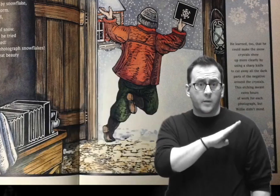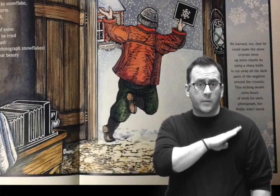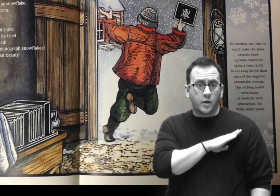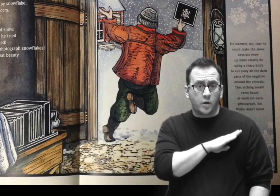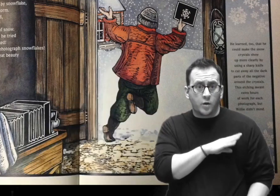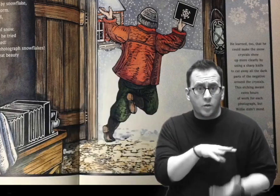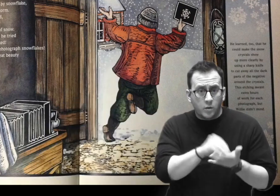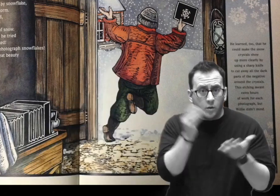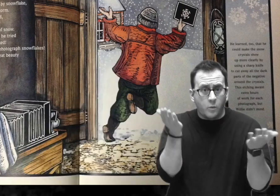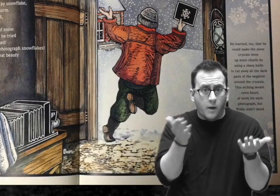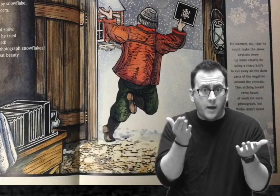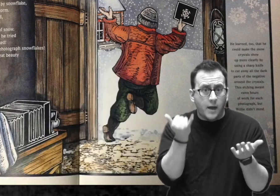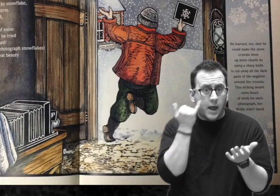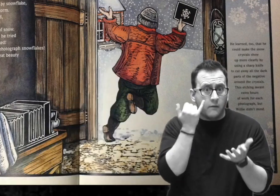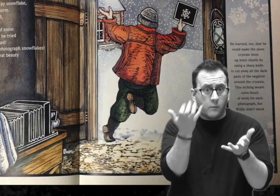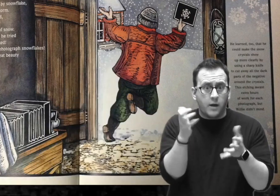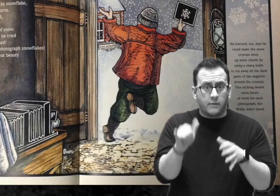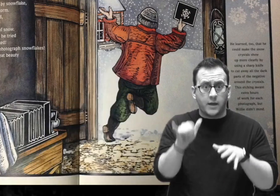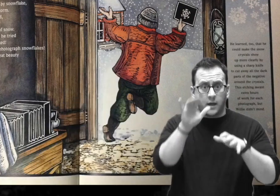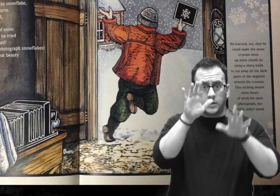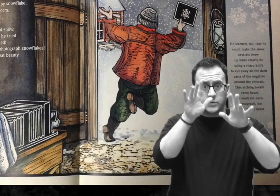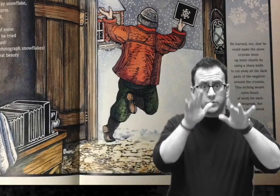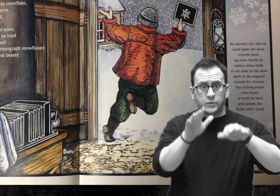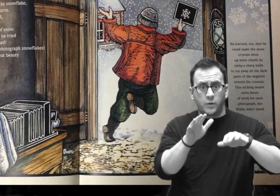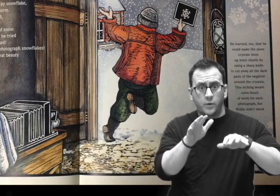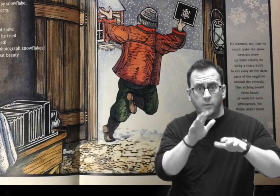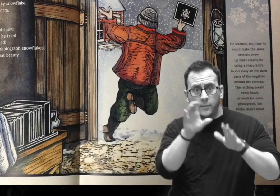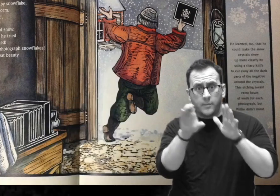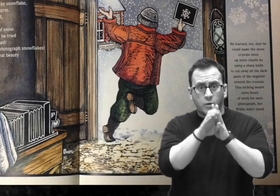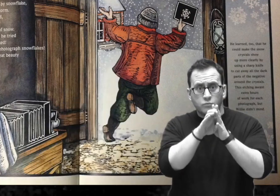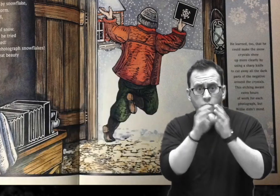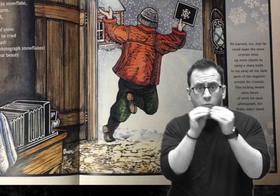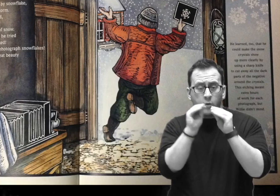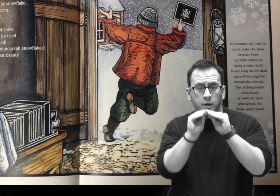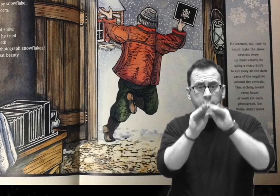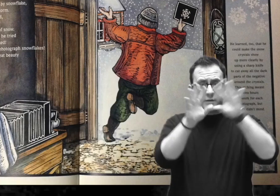Right panel: He learned,too, that he could make the snow crystals show up more clearly